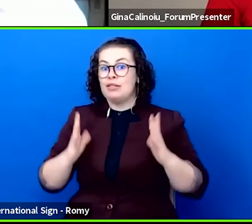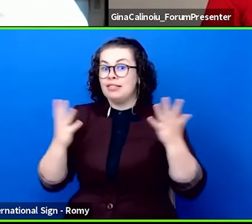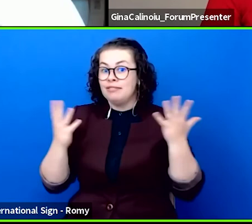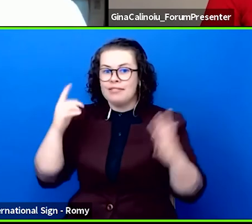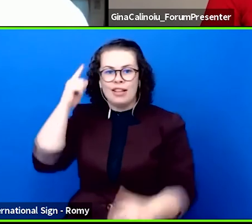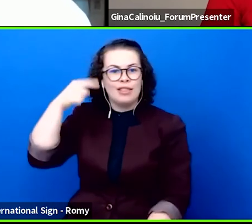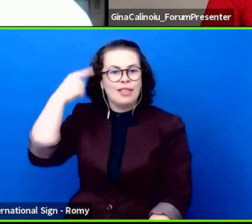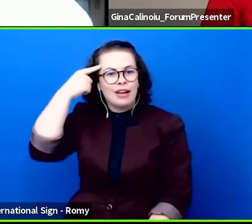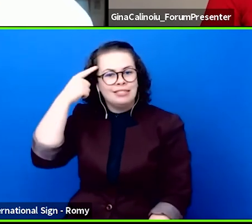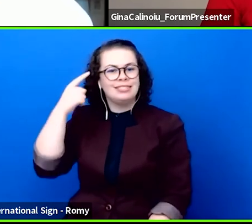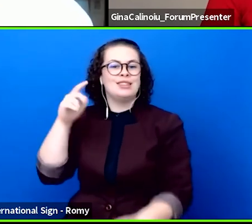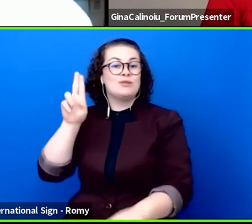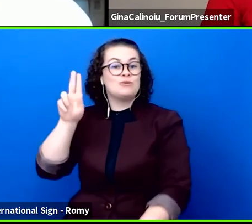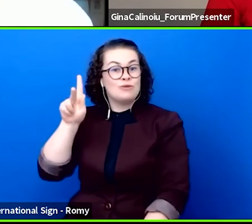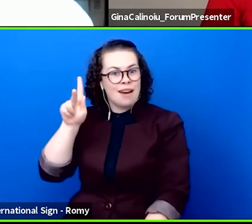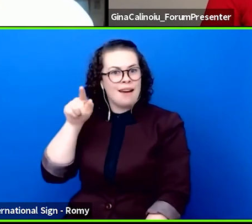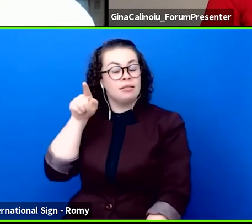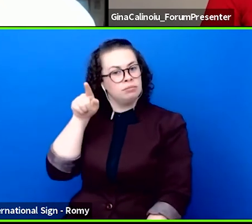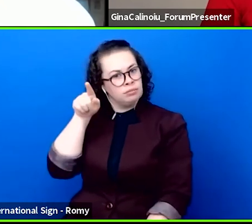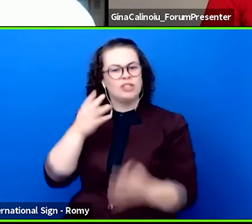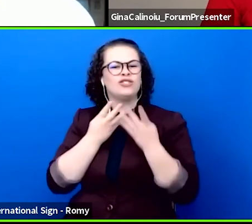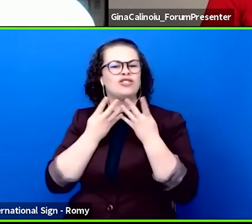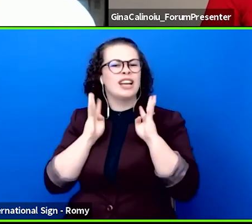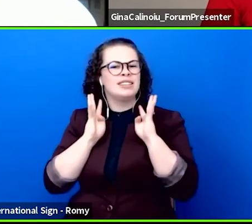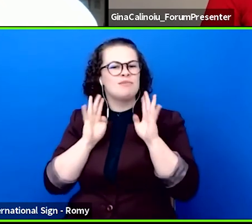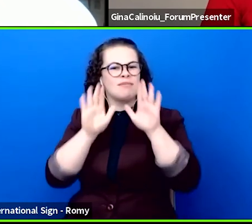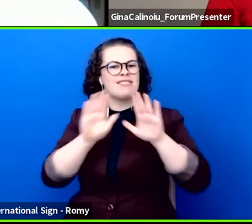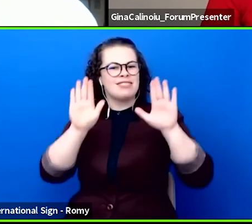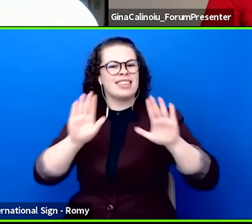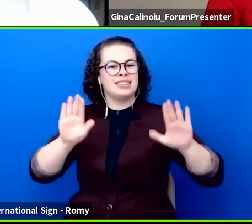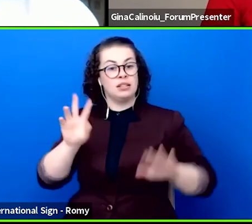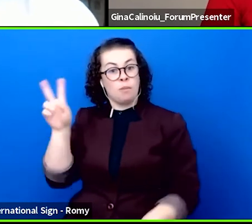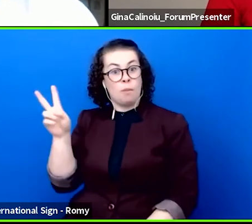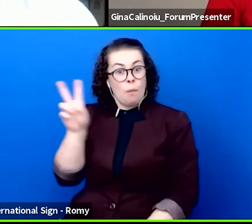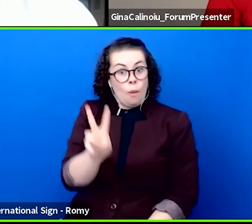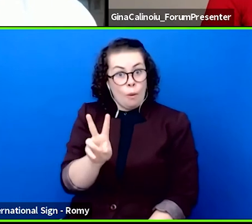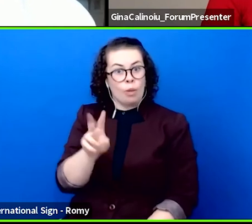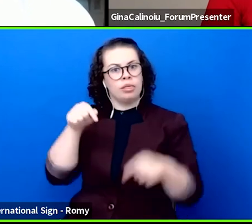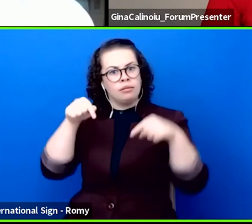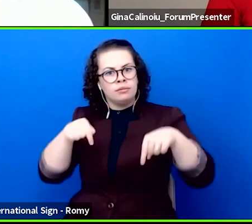reunite what is scattered project Europa is not only an artistic project,